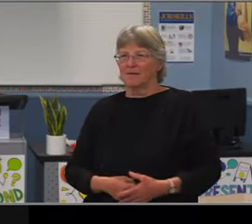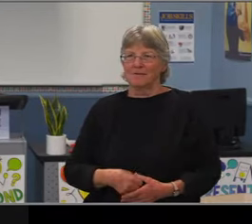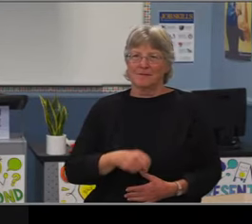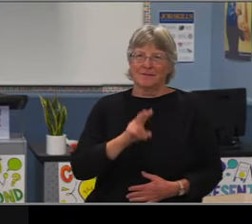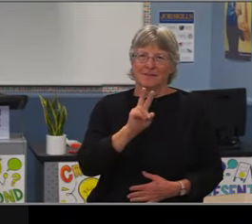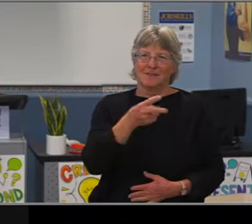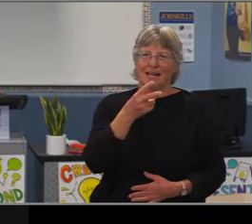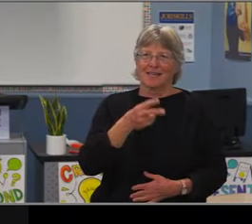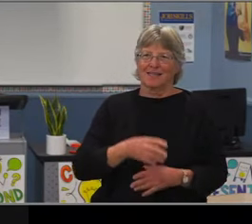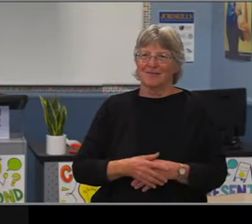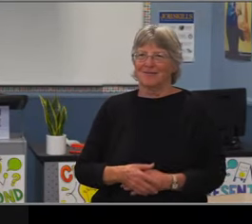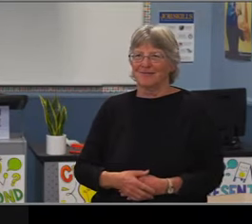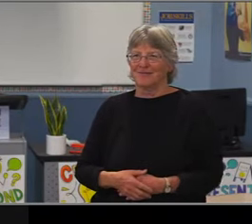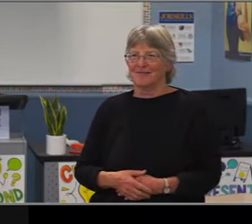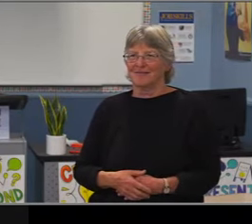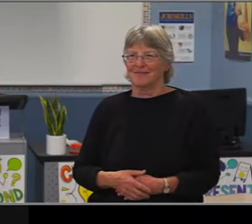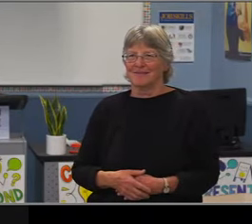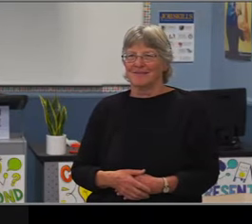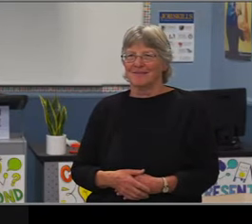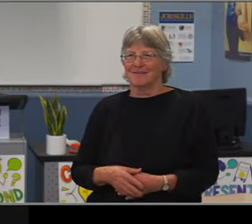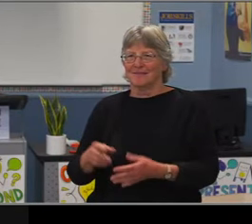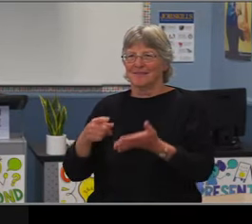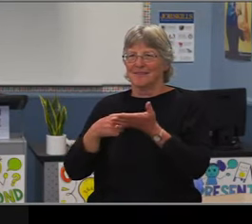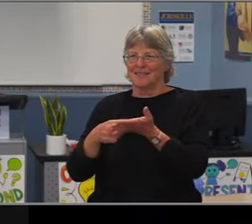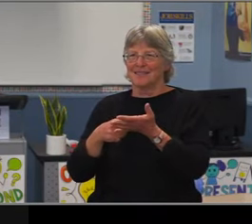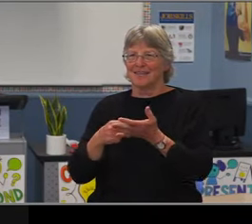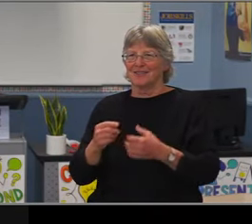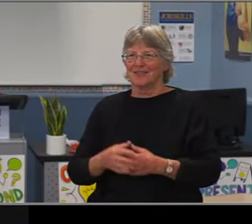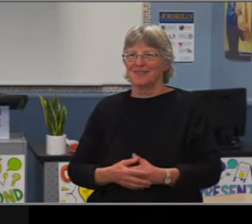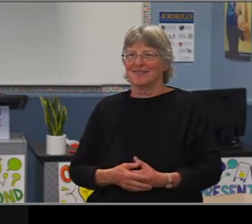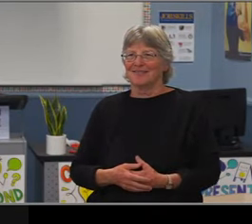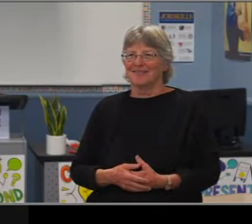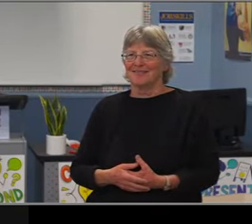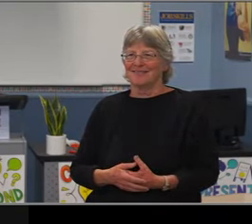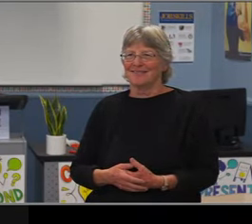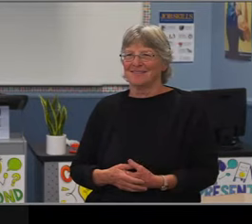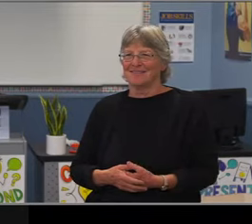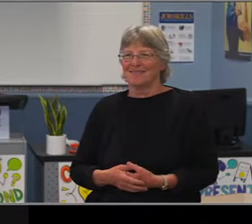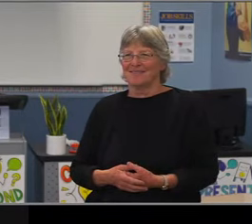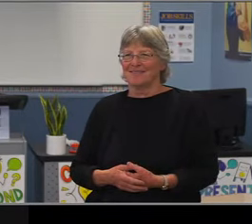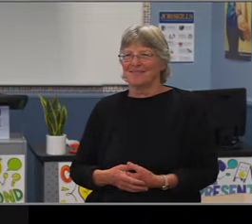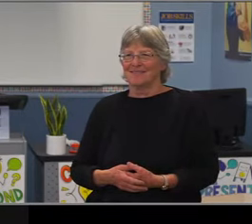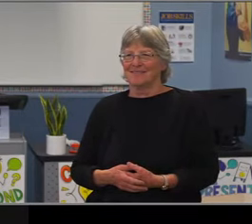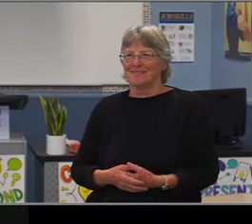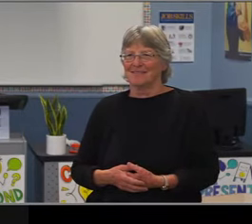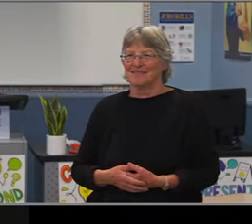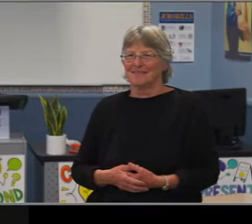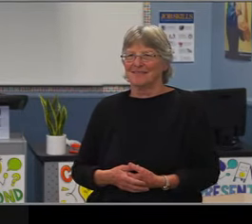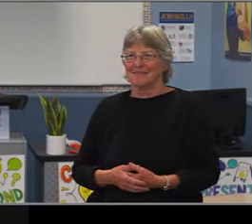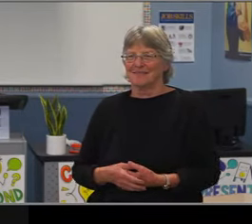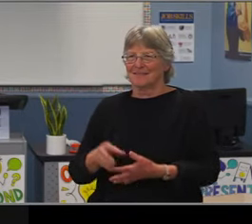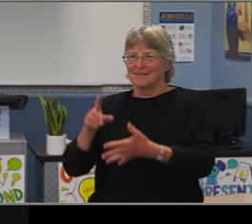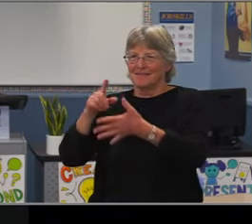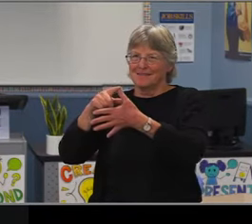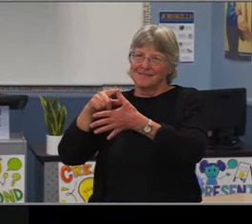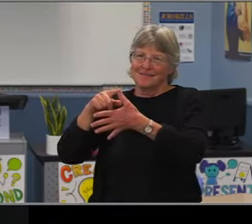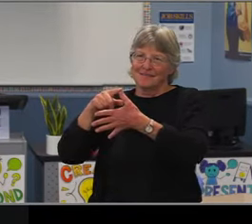while she was a student in the district. She went on to receive her undergraduate degree